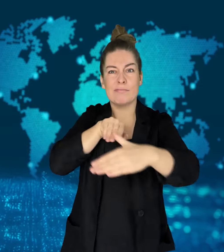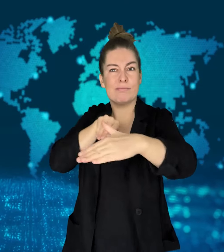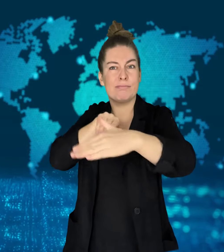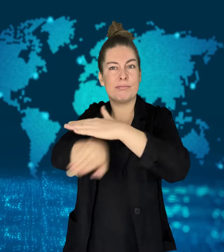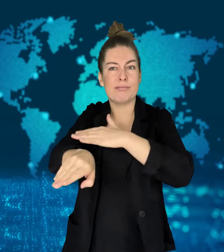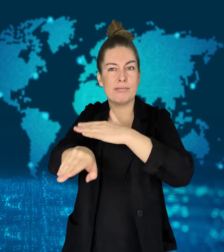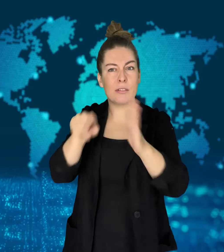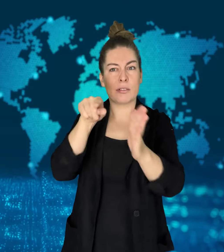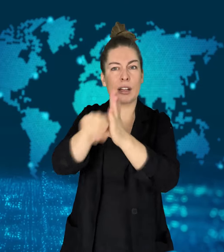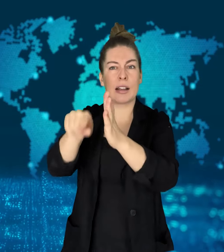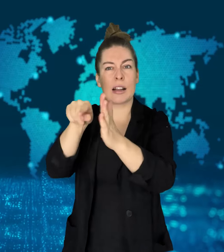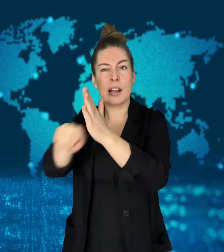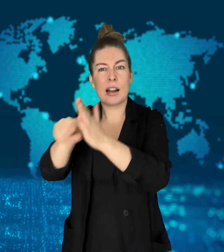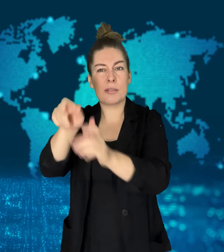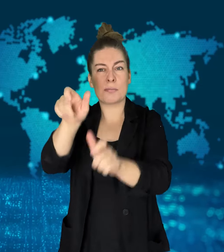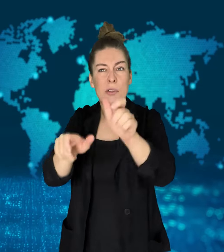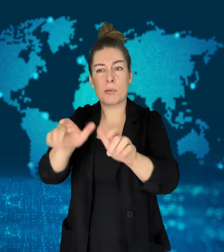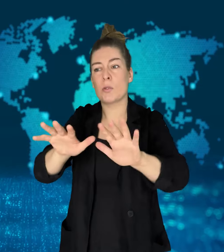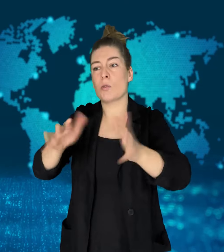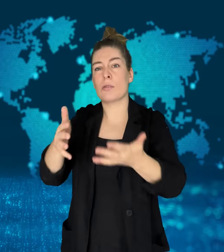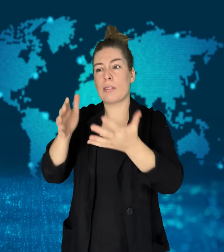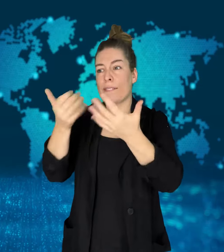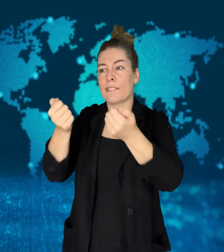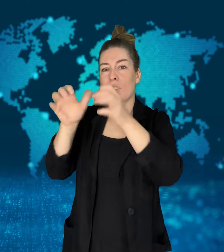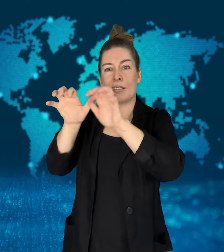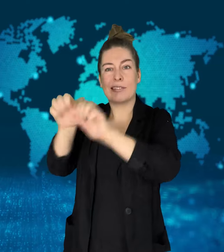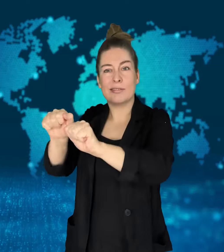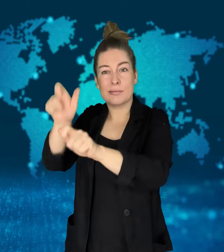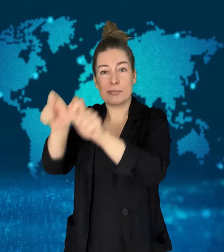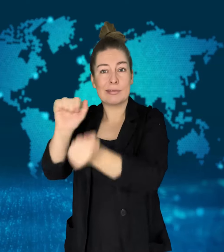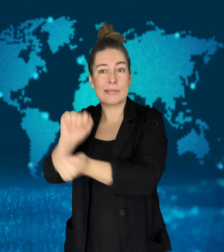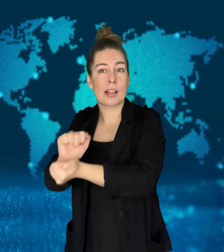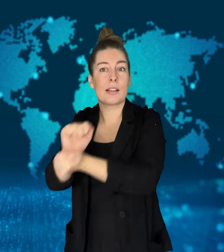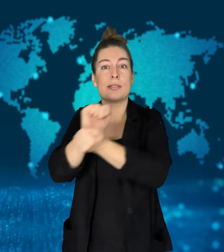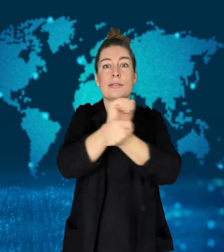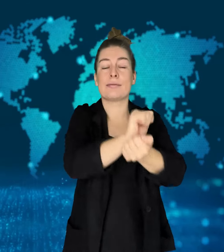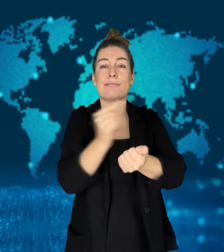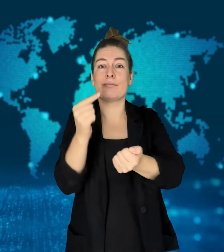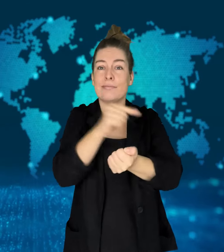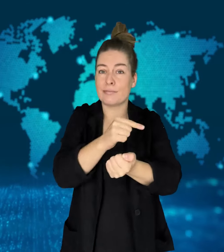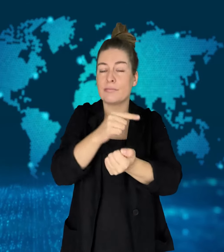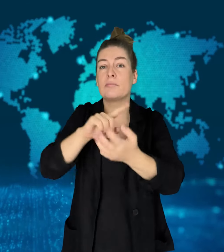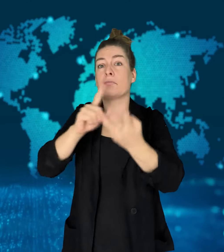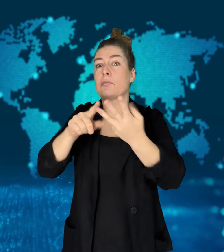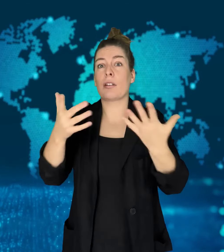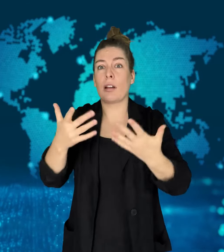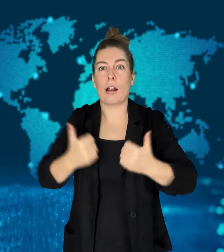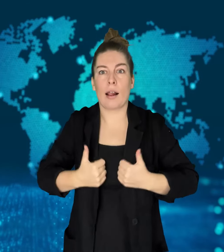the Nova music festival and survivors took part in a memorial event